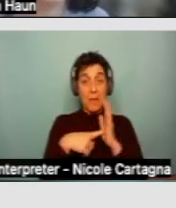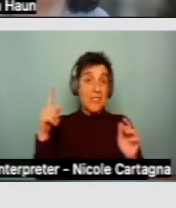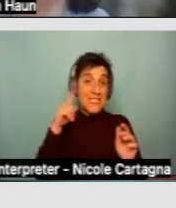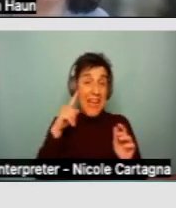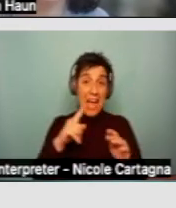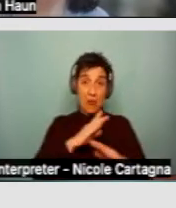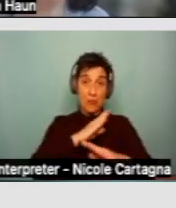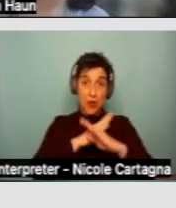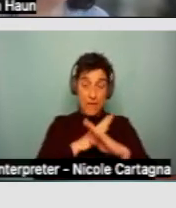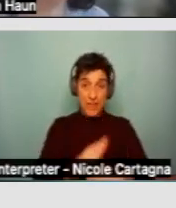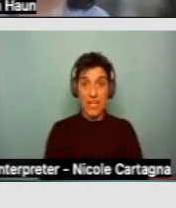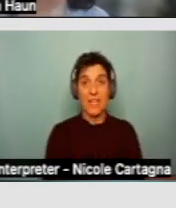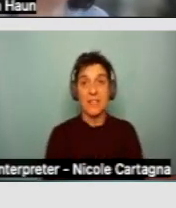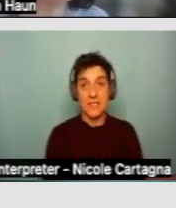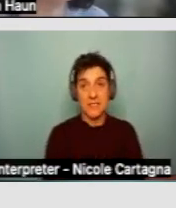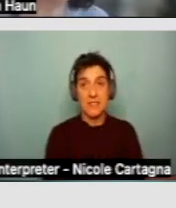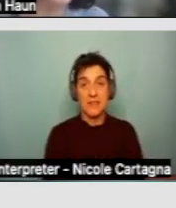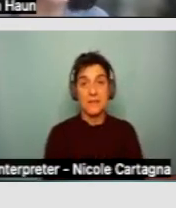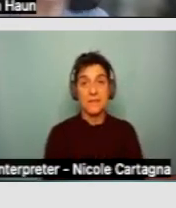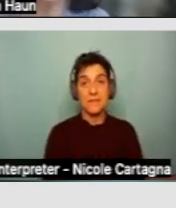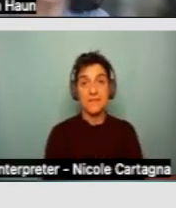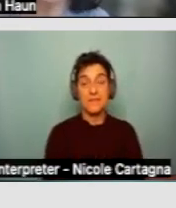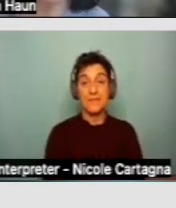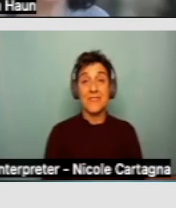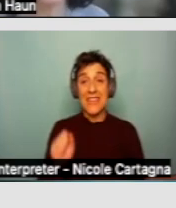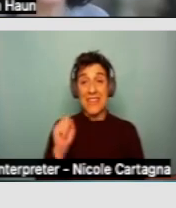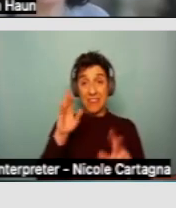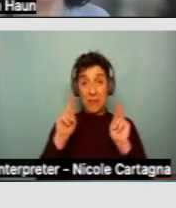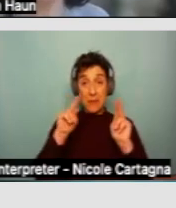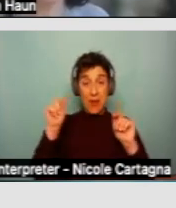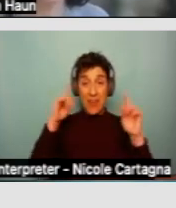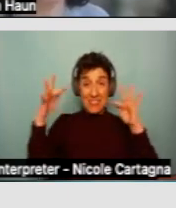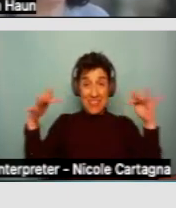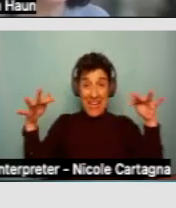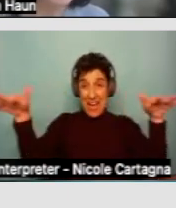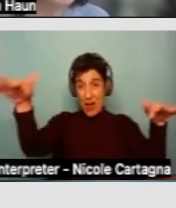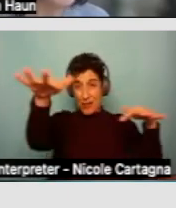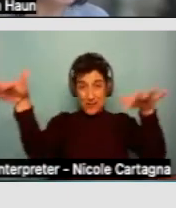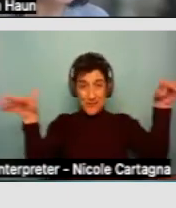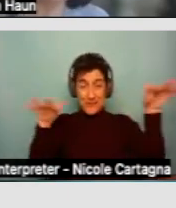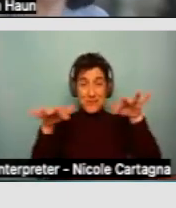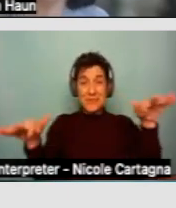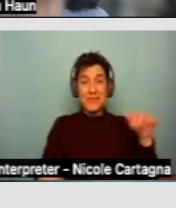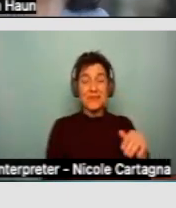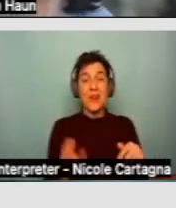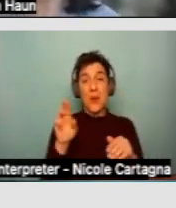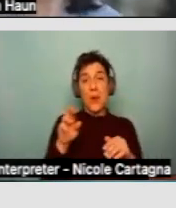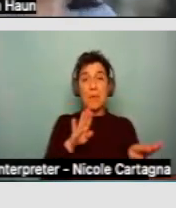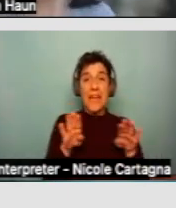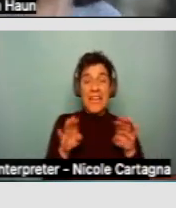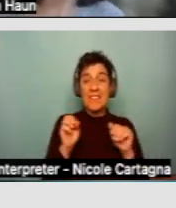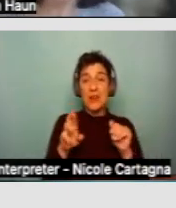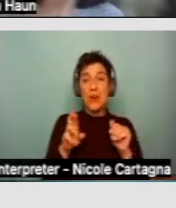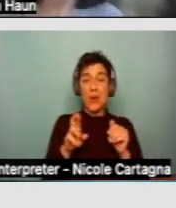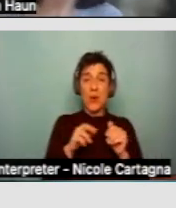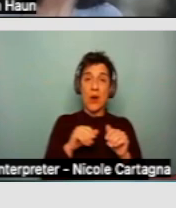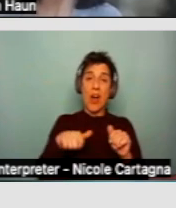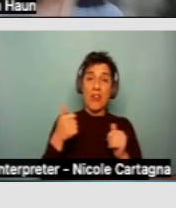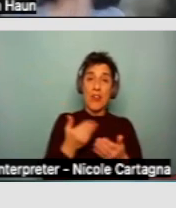Sometimes if people can be loud or if they have behavior or other things that can sometimes